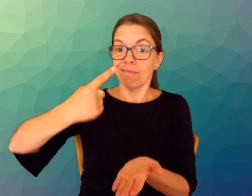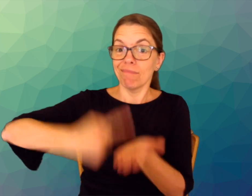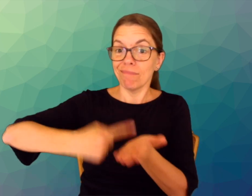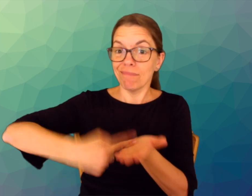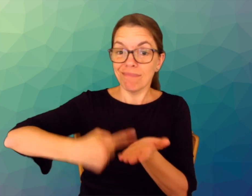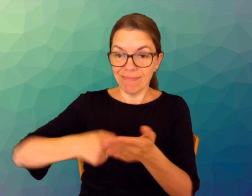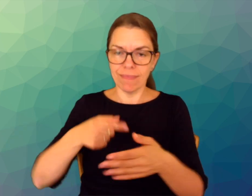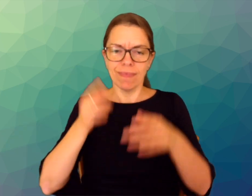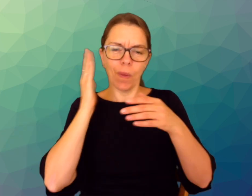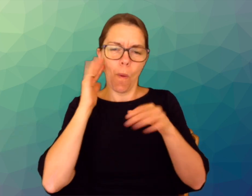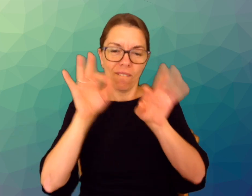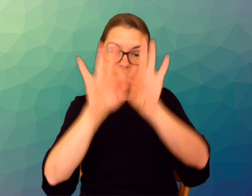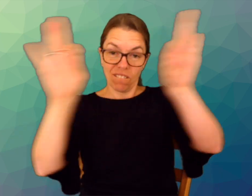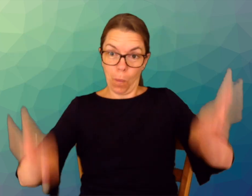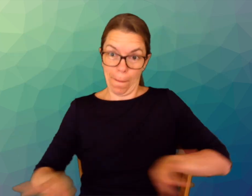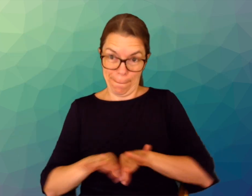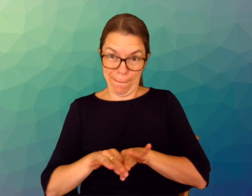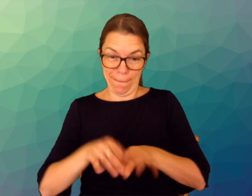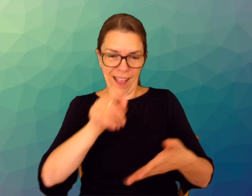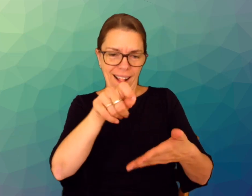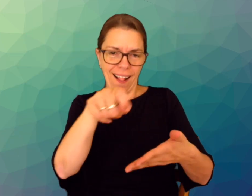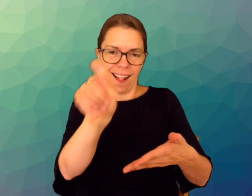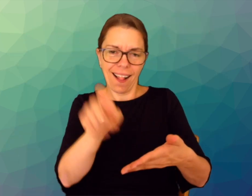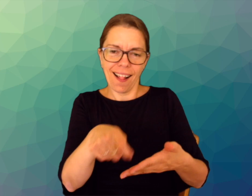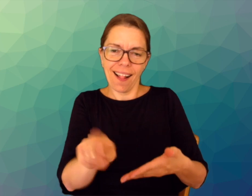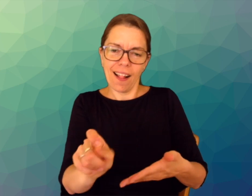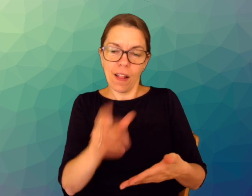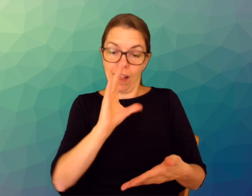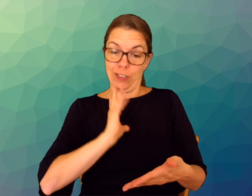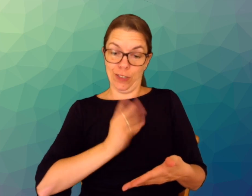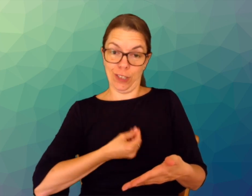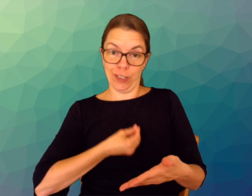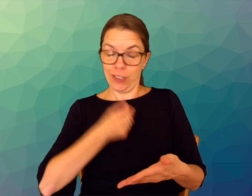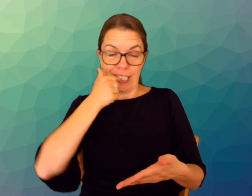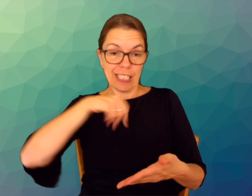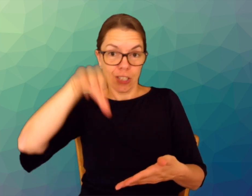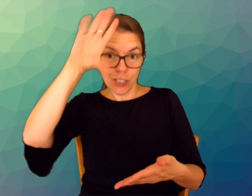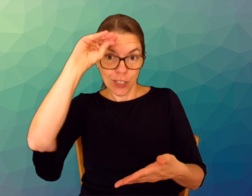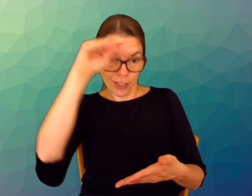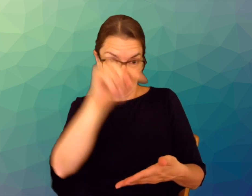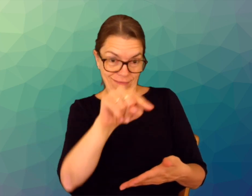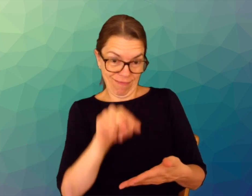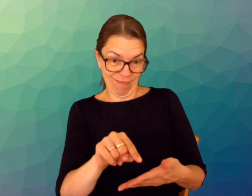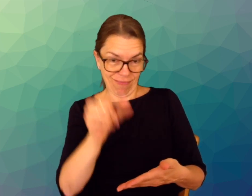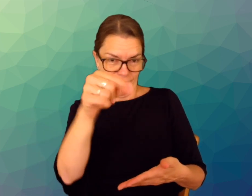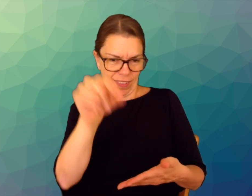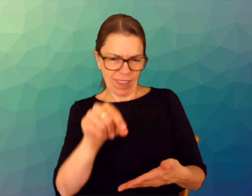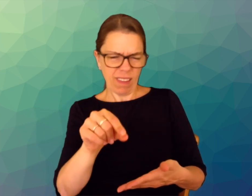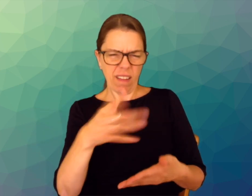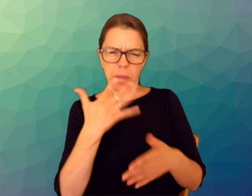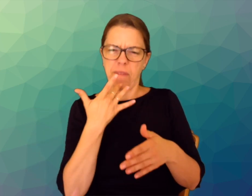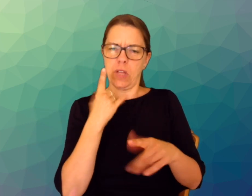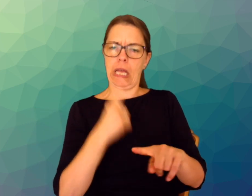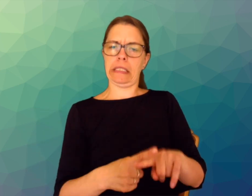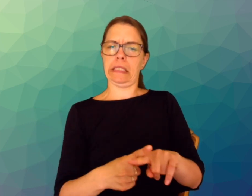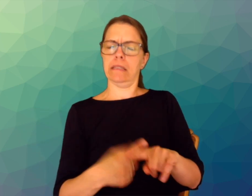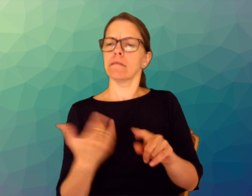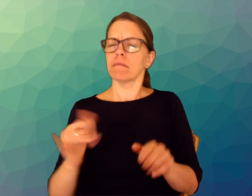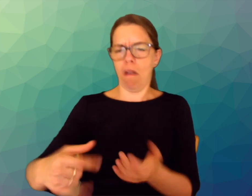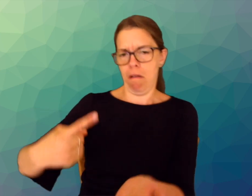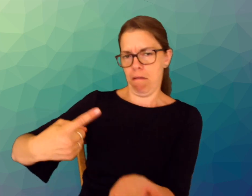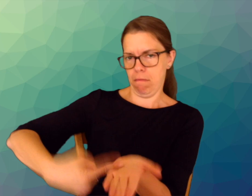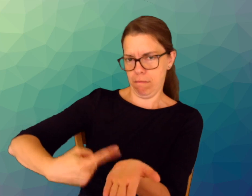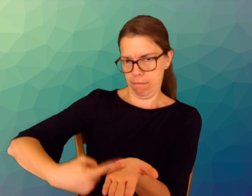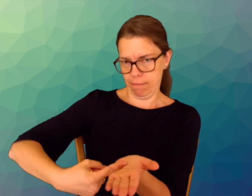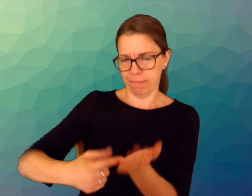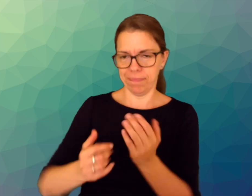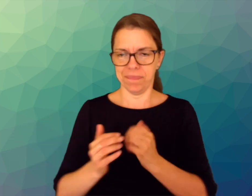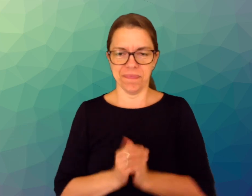Trans and non-binary people’s right to have a “X” on their paper instead of a gender marker.